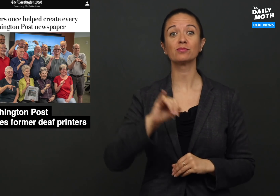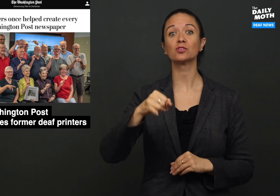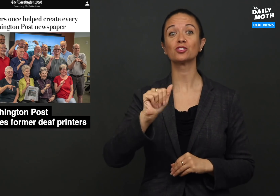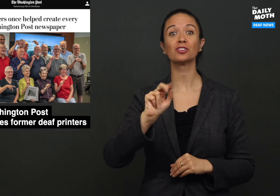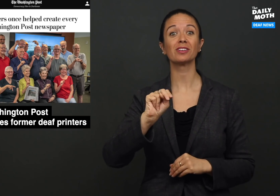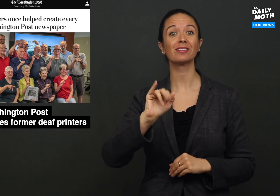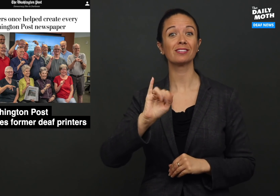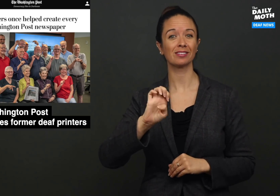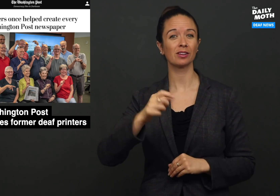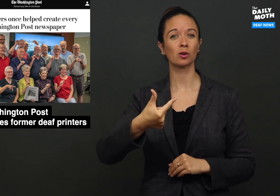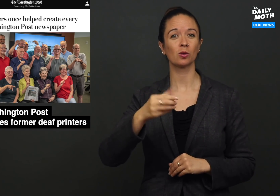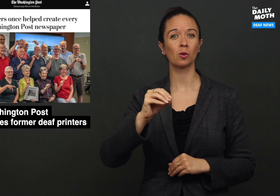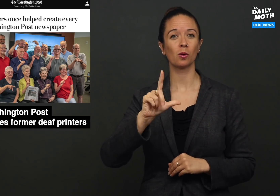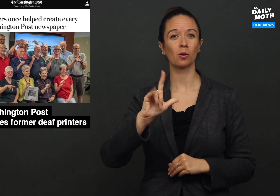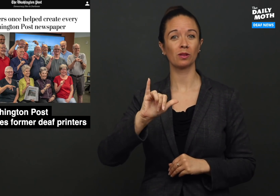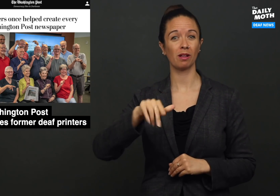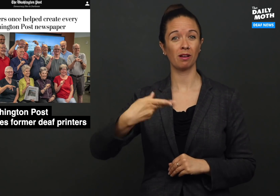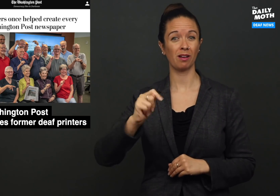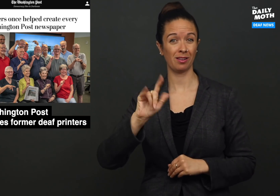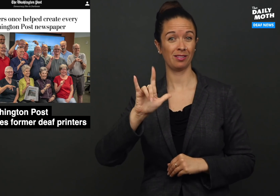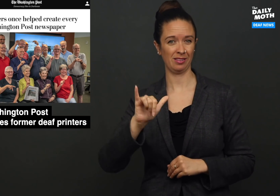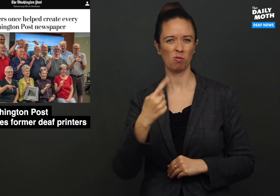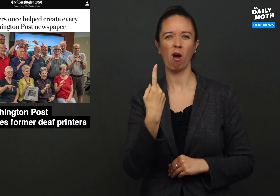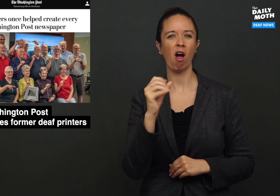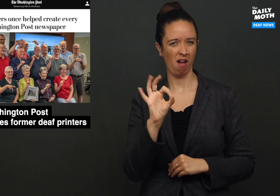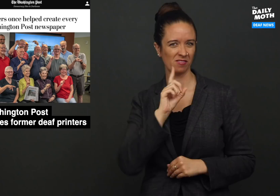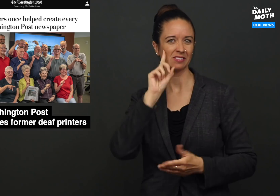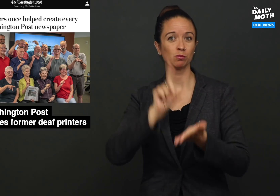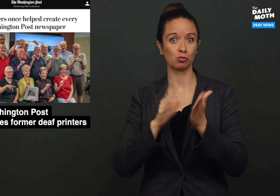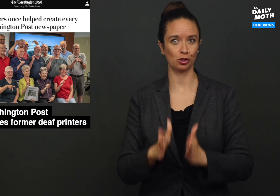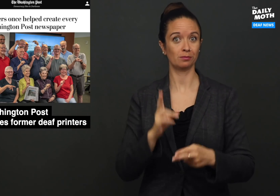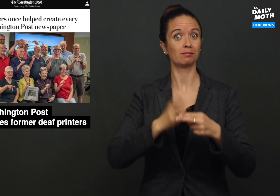Janie Golightly, one of the deaf printers,